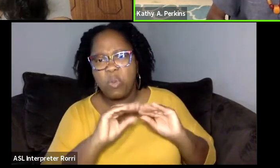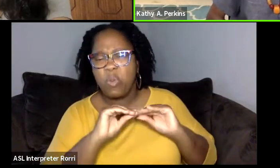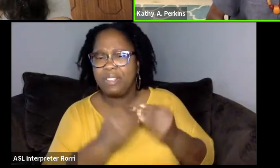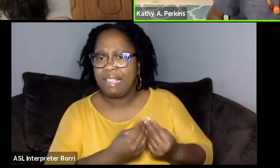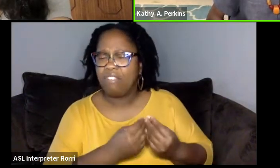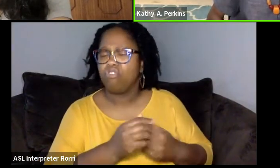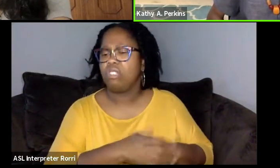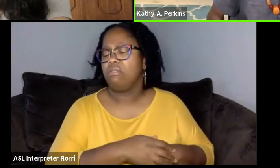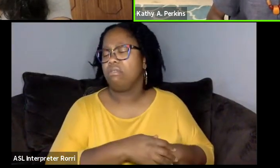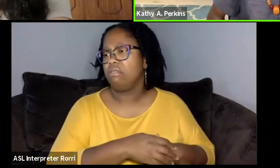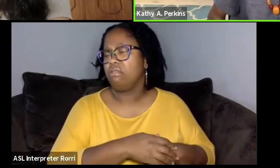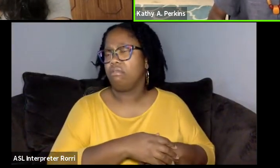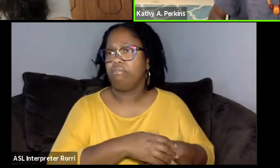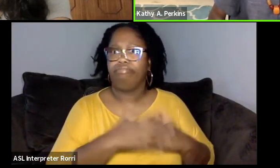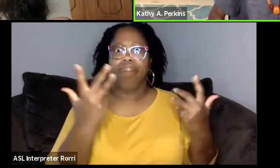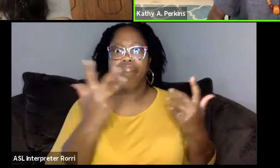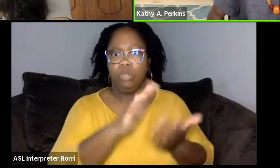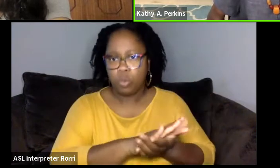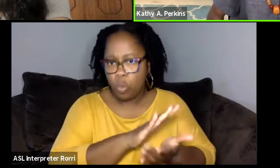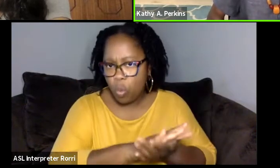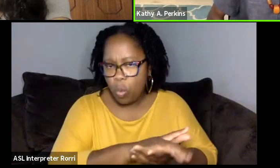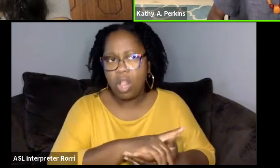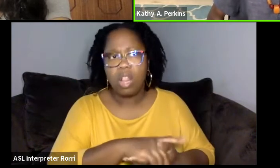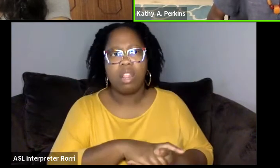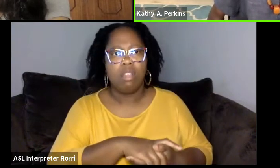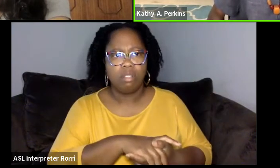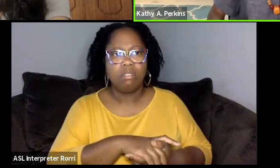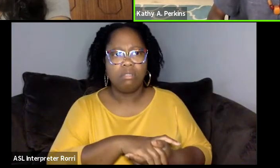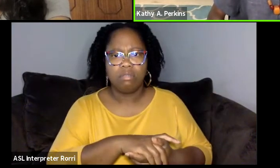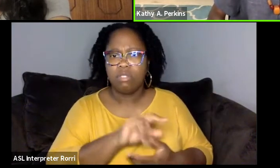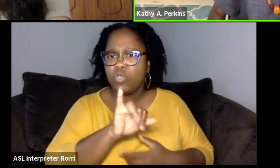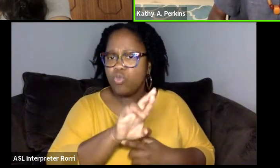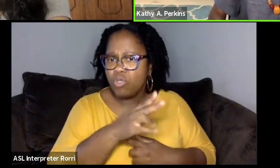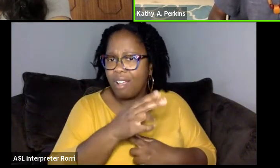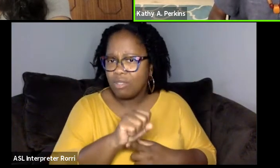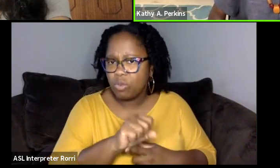through school, junior high, high school.